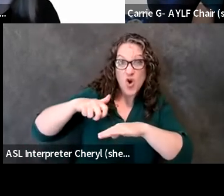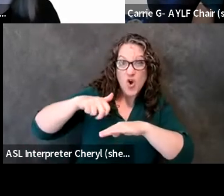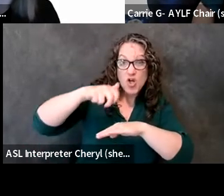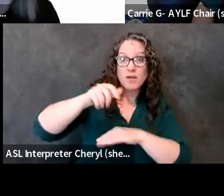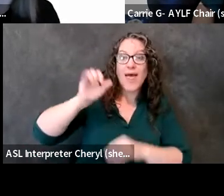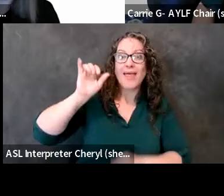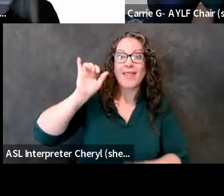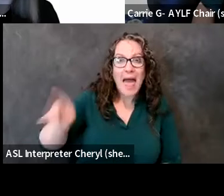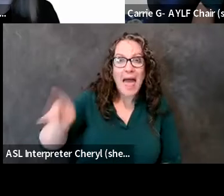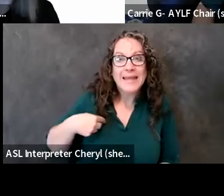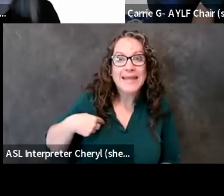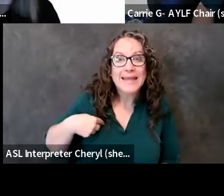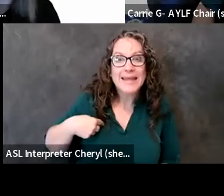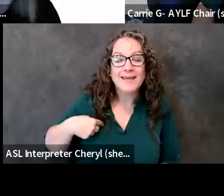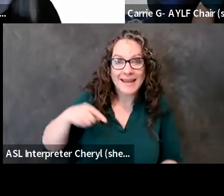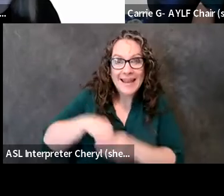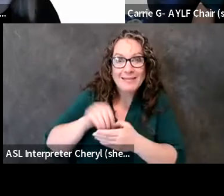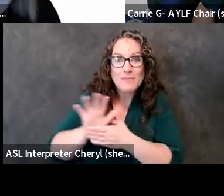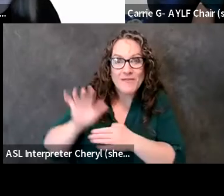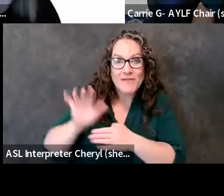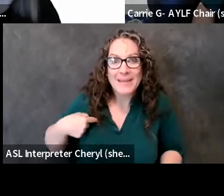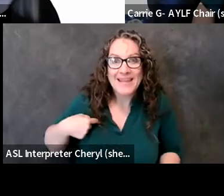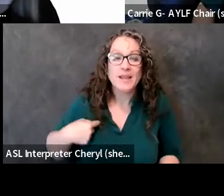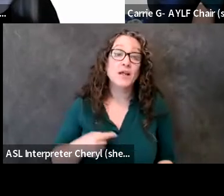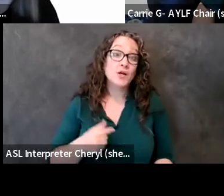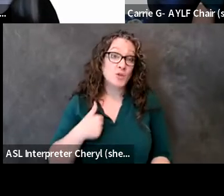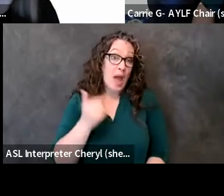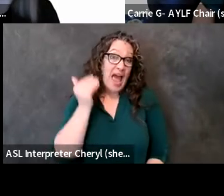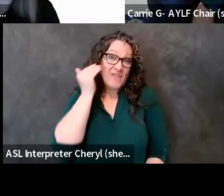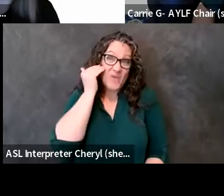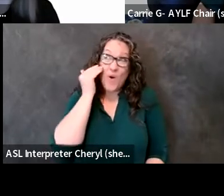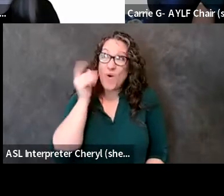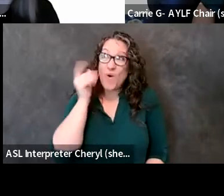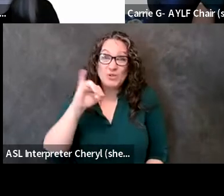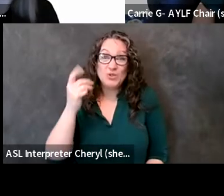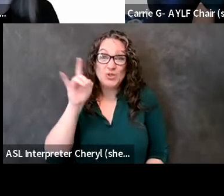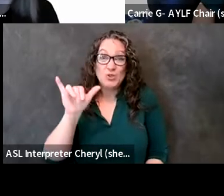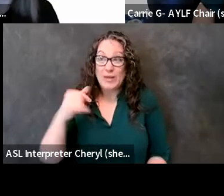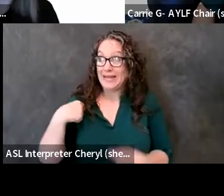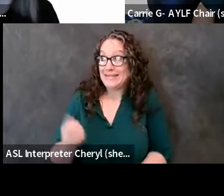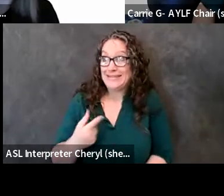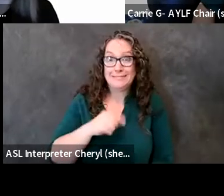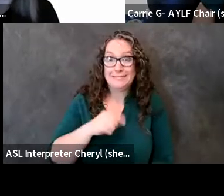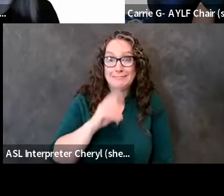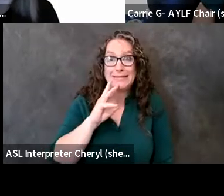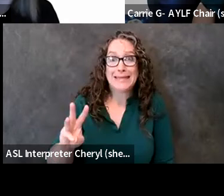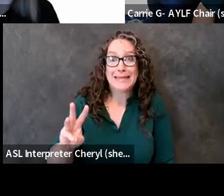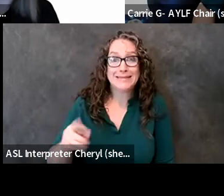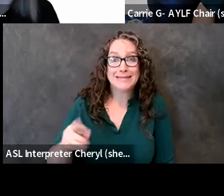and so yes i've known judy human since i was six years old and um and we still um